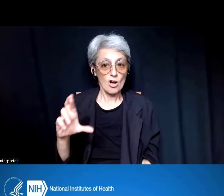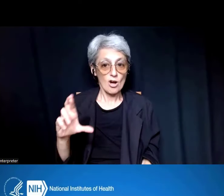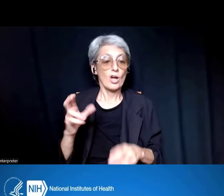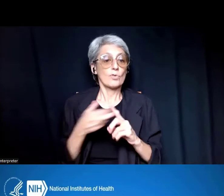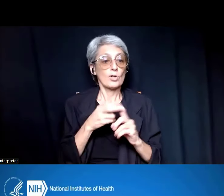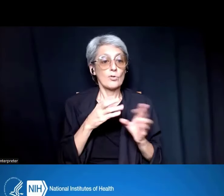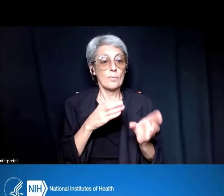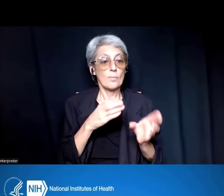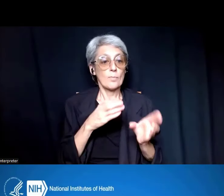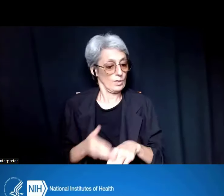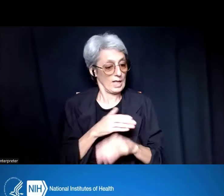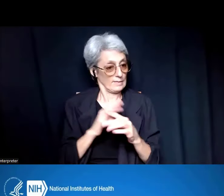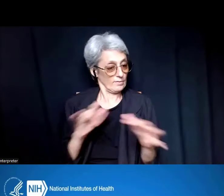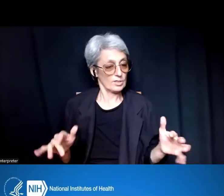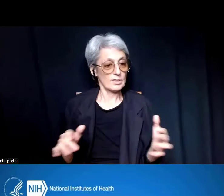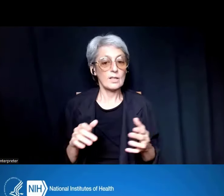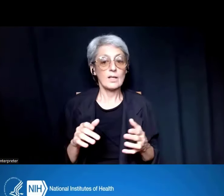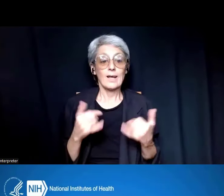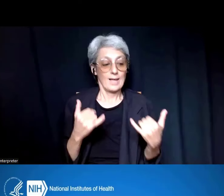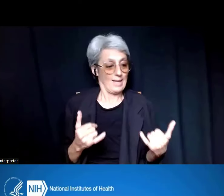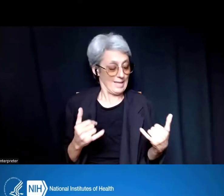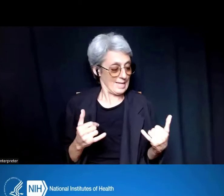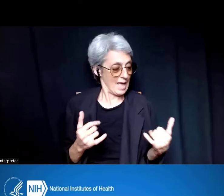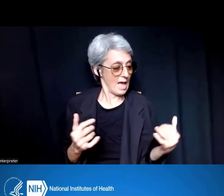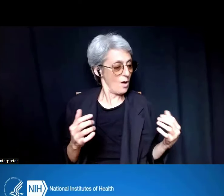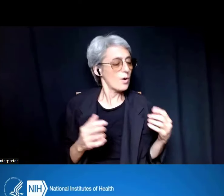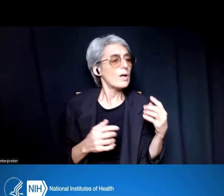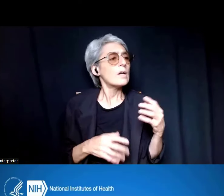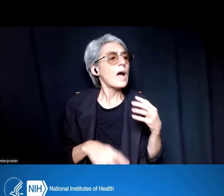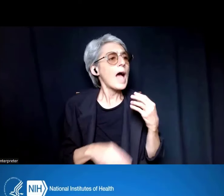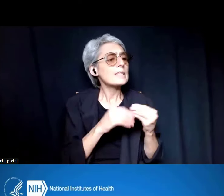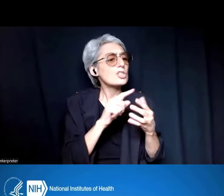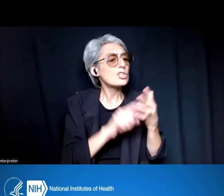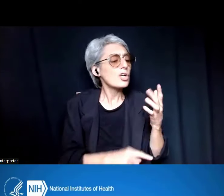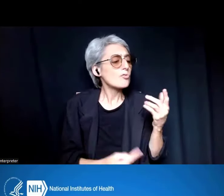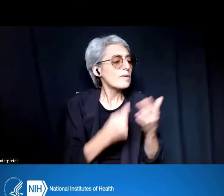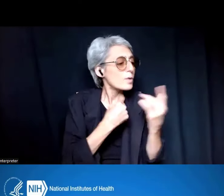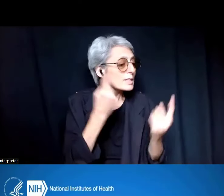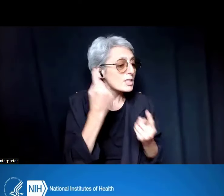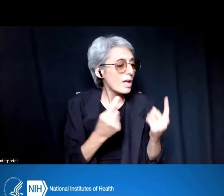will go from being additional review considerations, meaning they're only considered after the score,